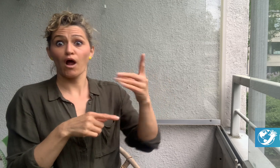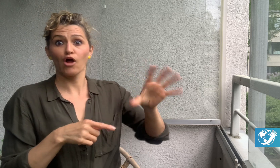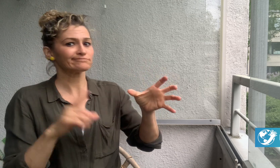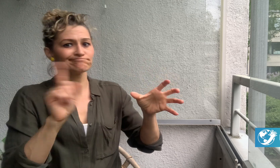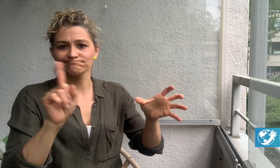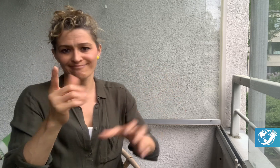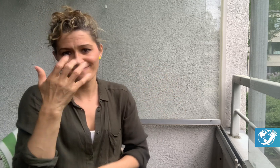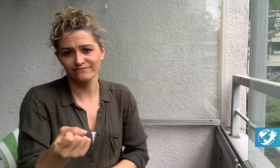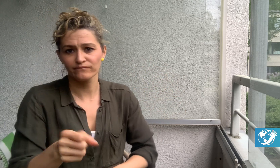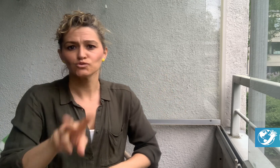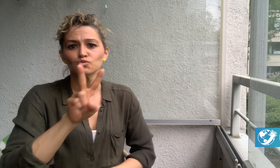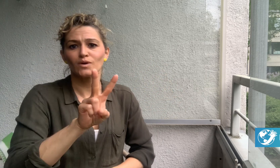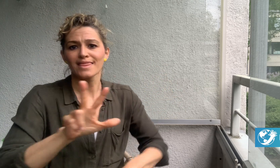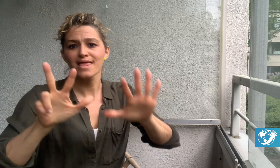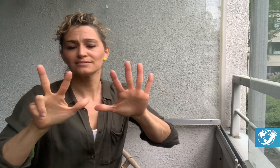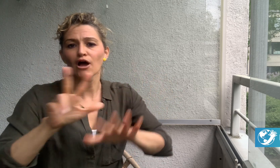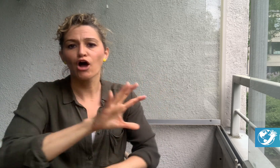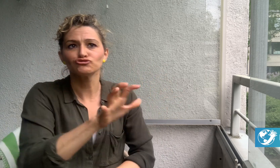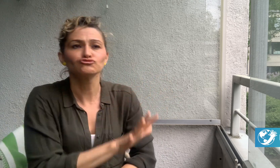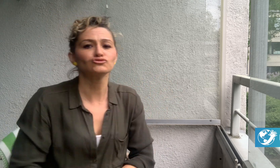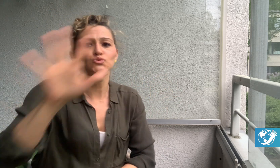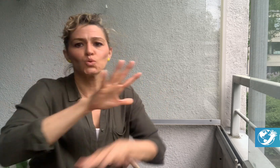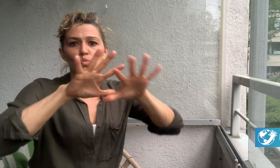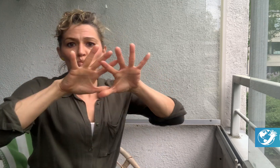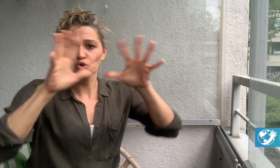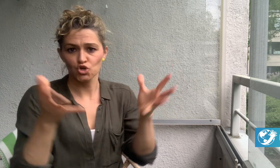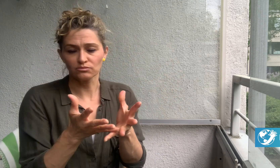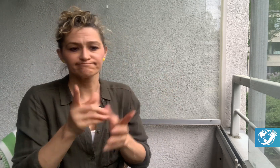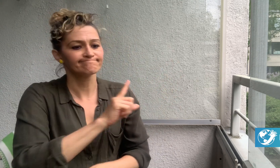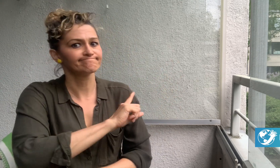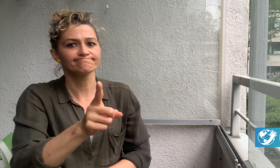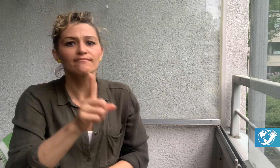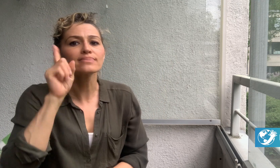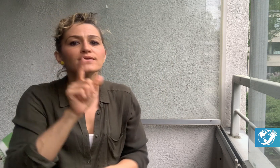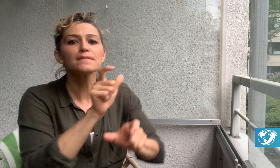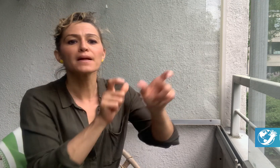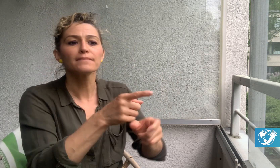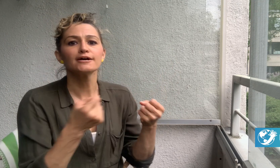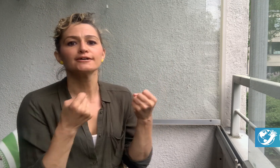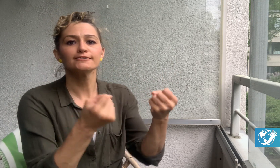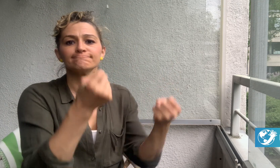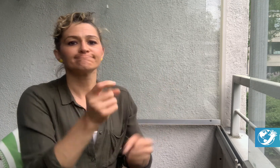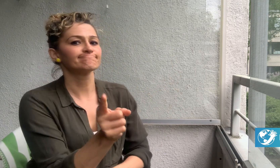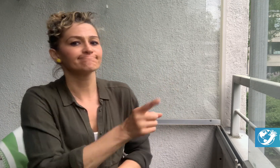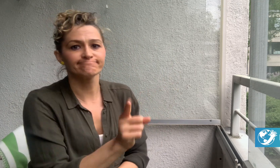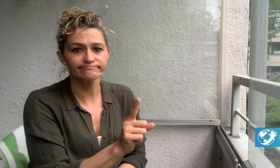Zambia is one of 28 remaining countries that